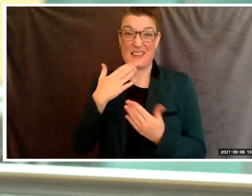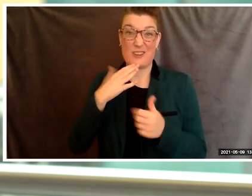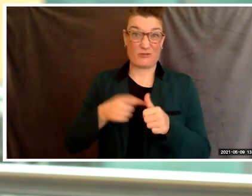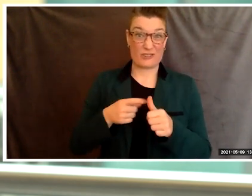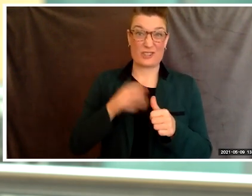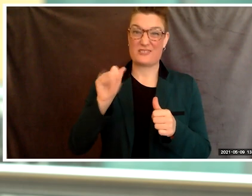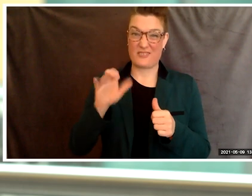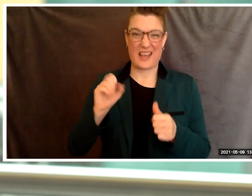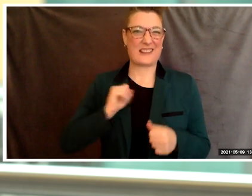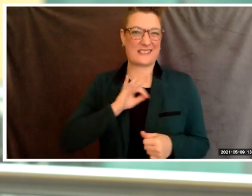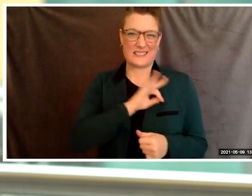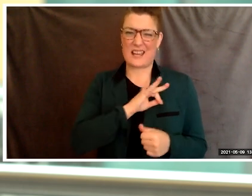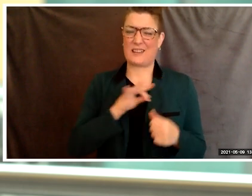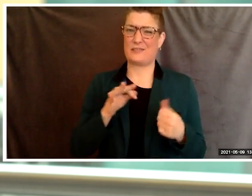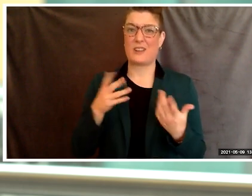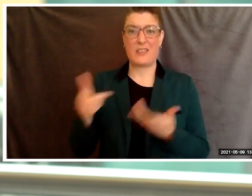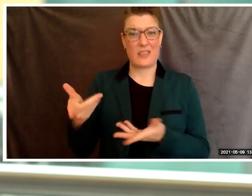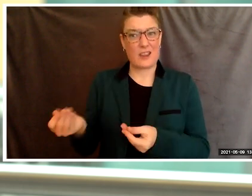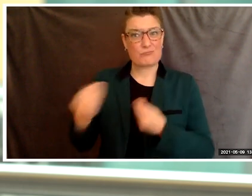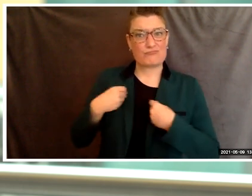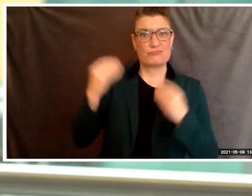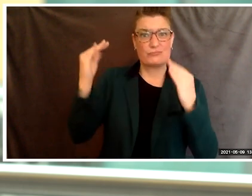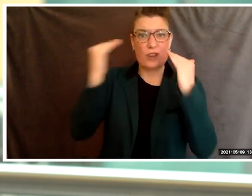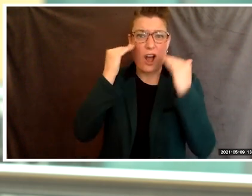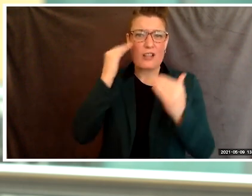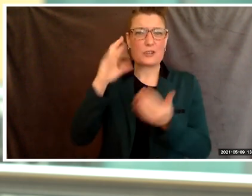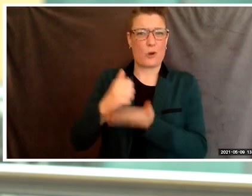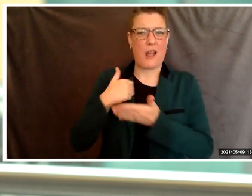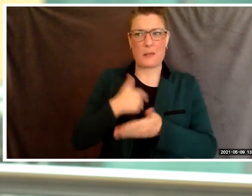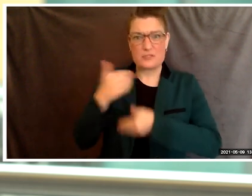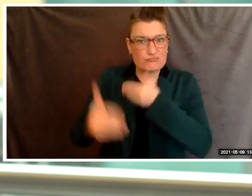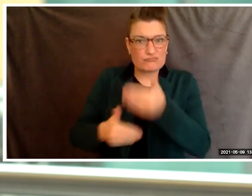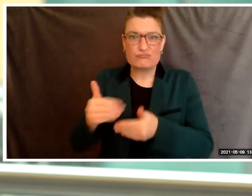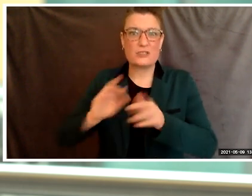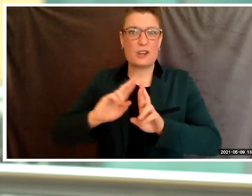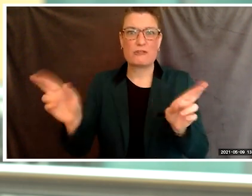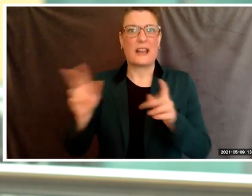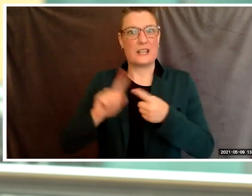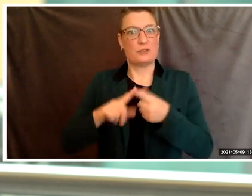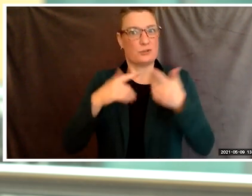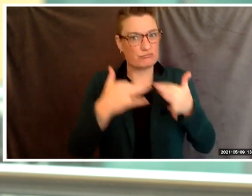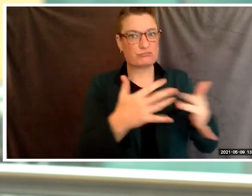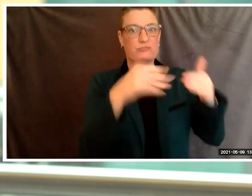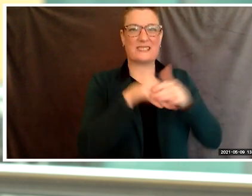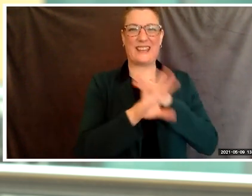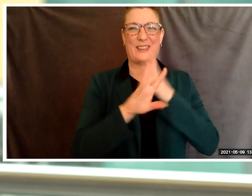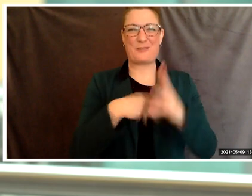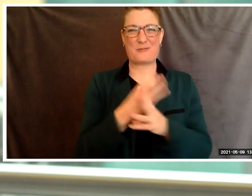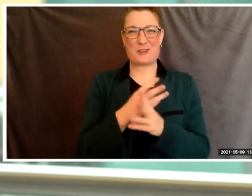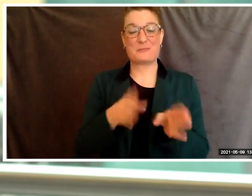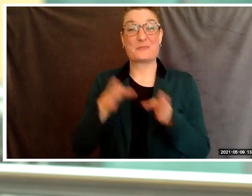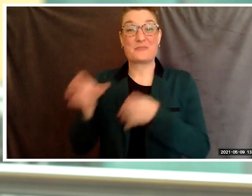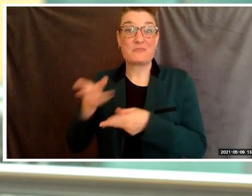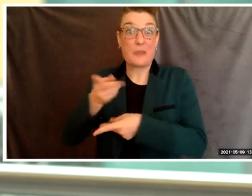who have either provided the knowledge or helped us into the places that would then prepare us to go out into the world, to maintenance and security who always,